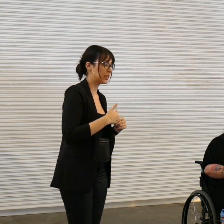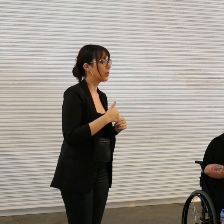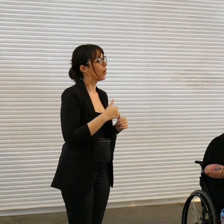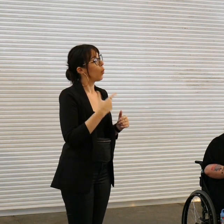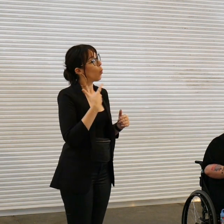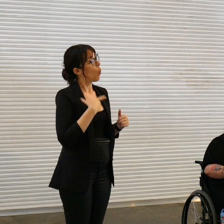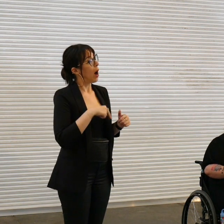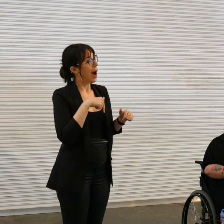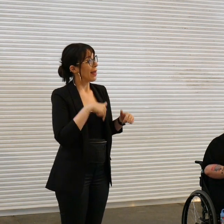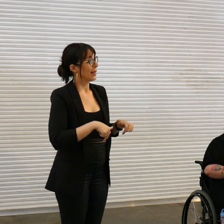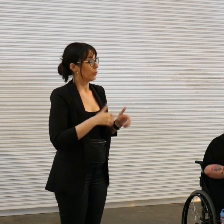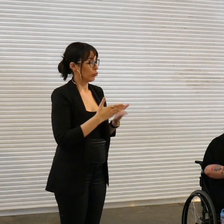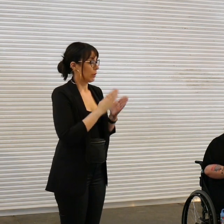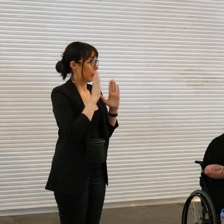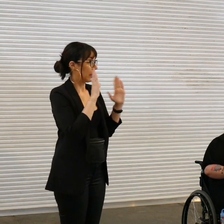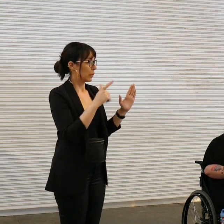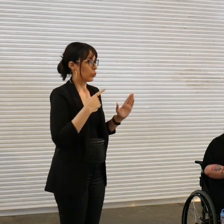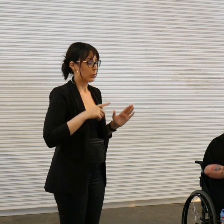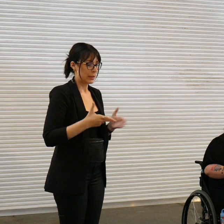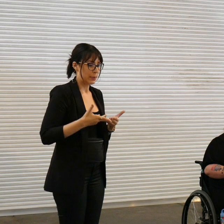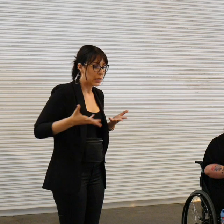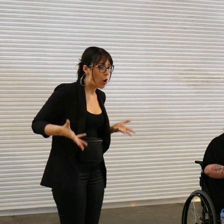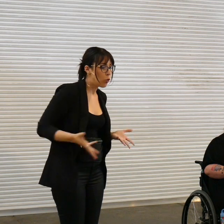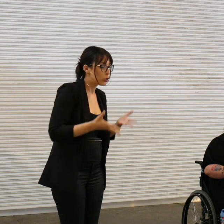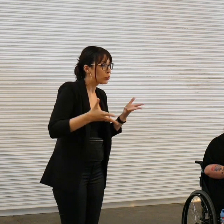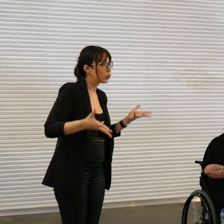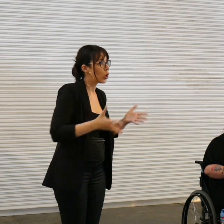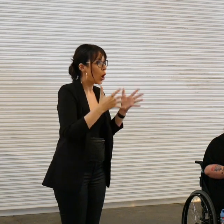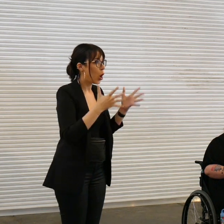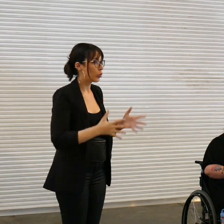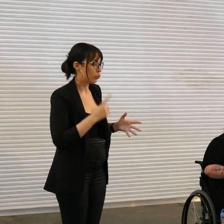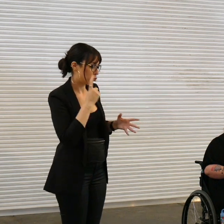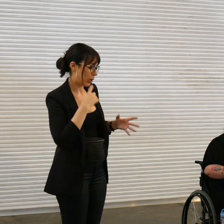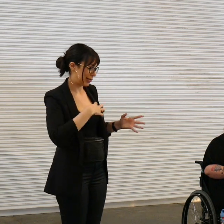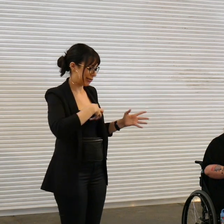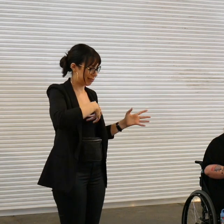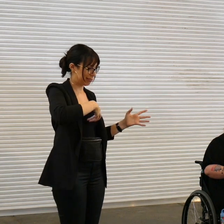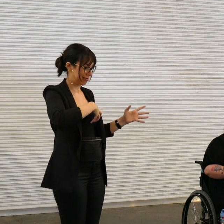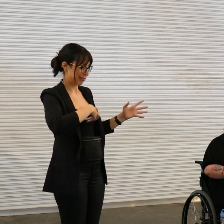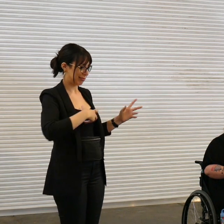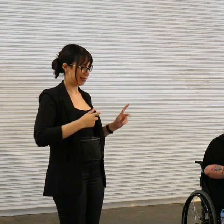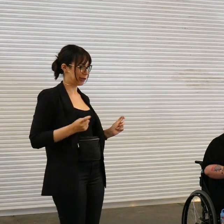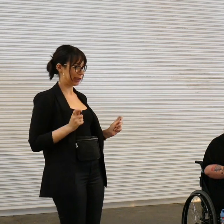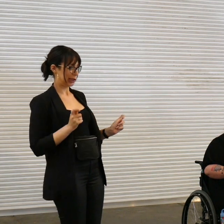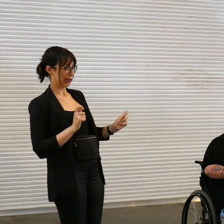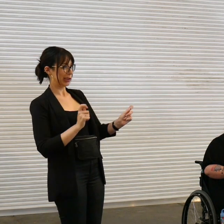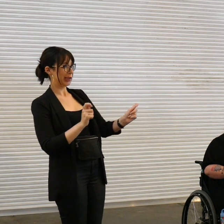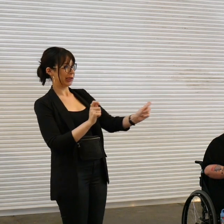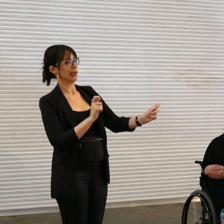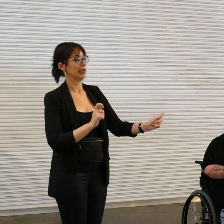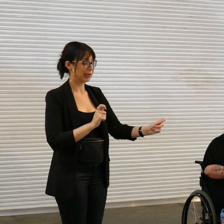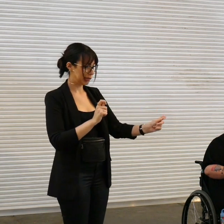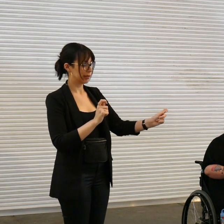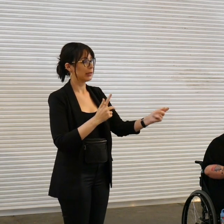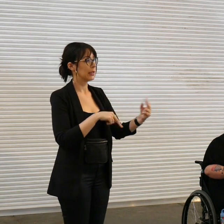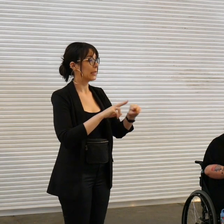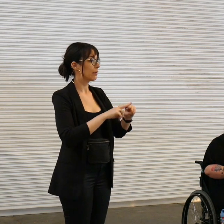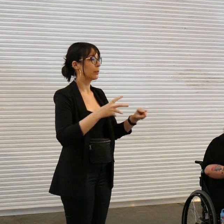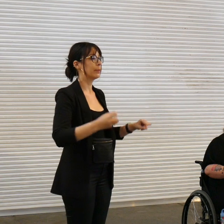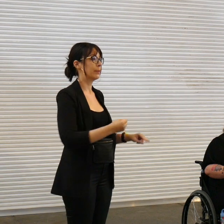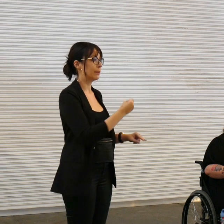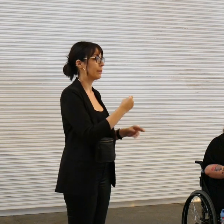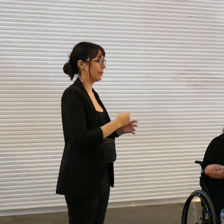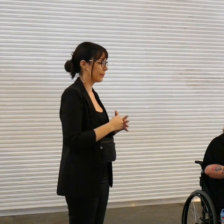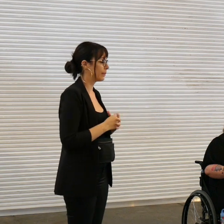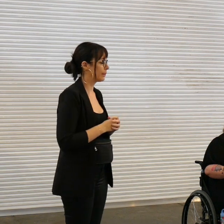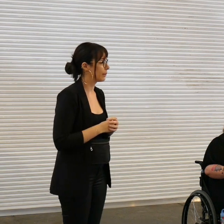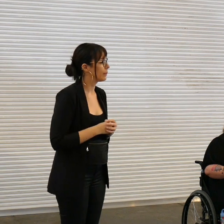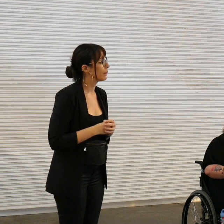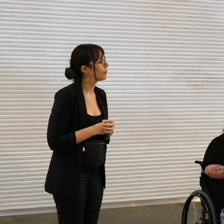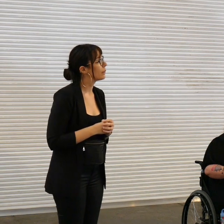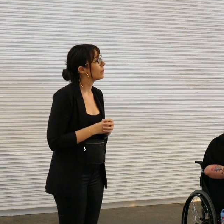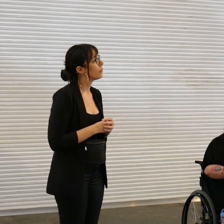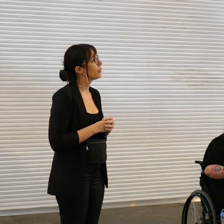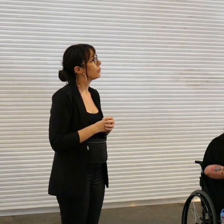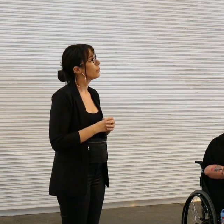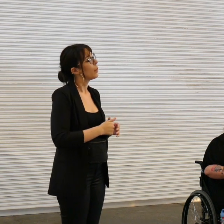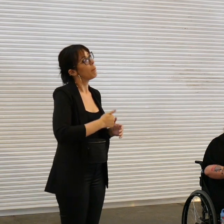encouragement and capacity to adapt and readjust when necessary uh the work that I've done is about